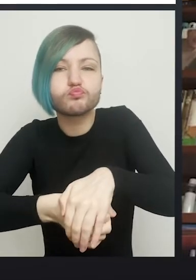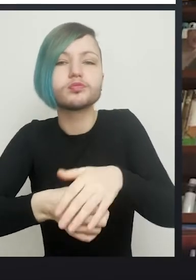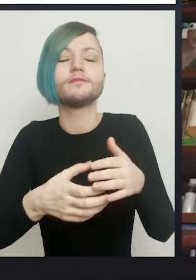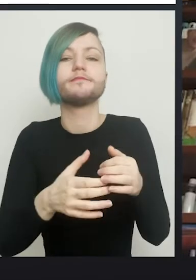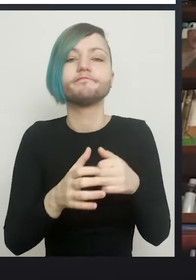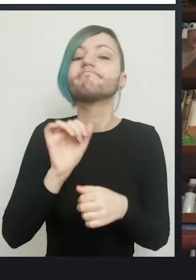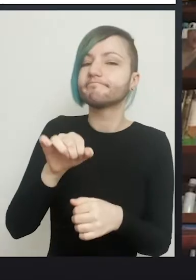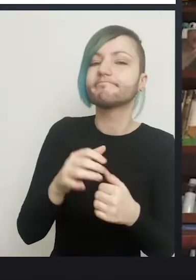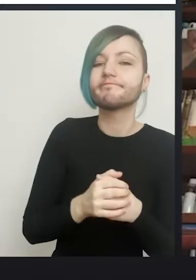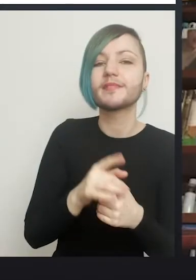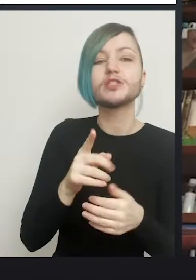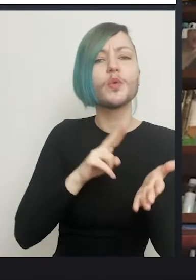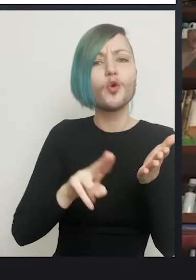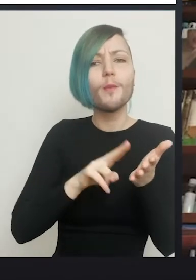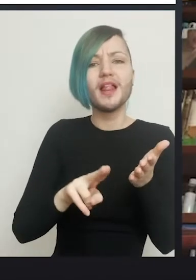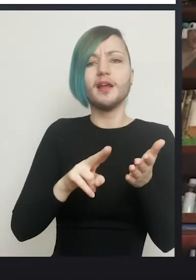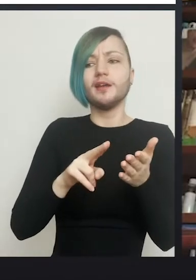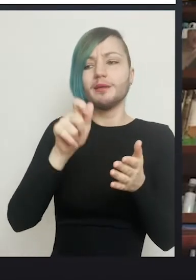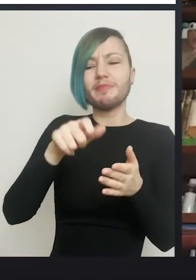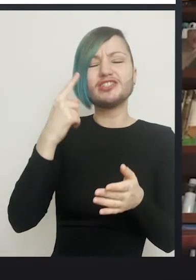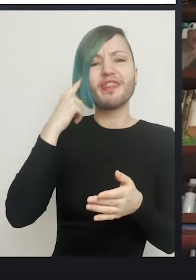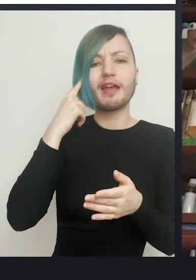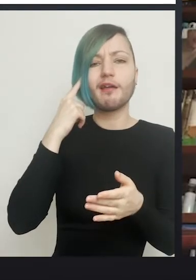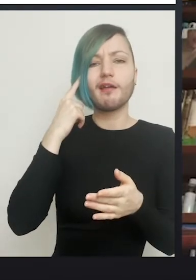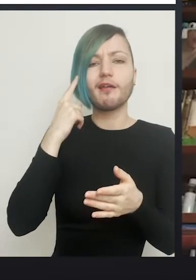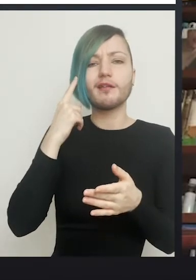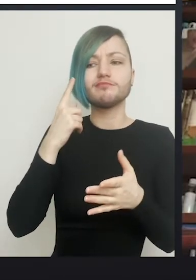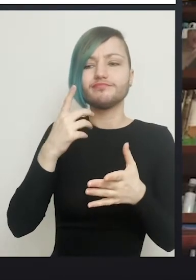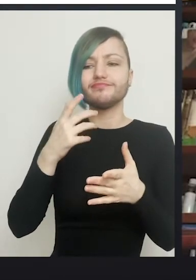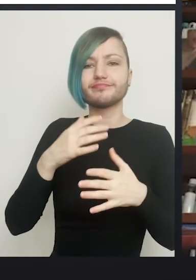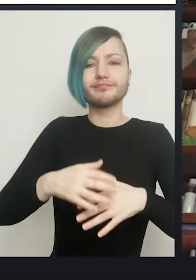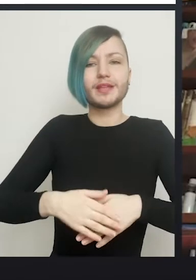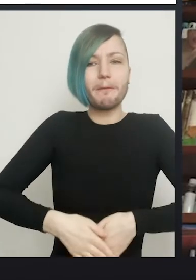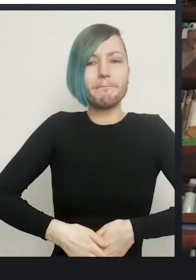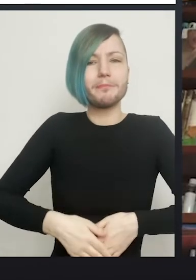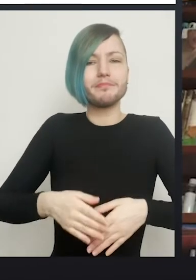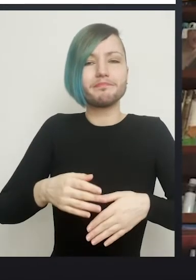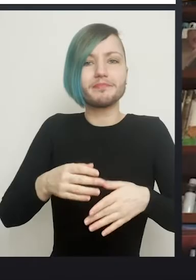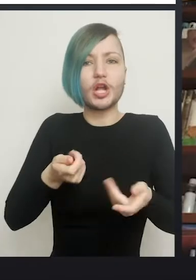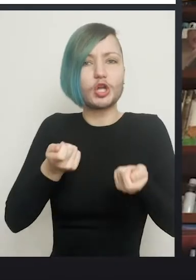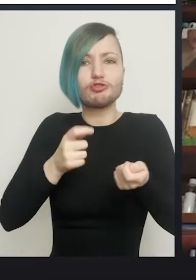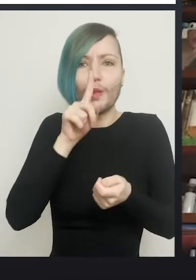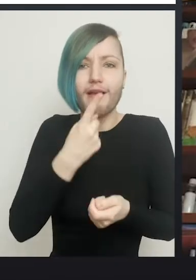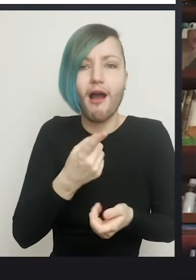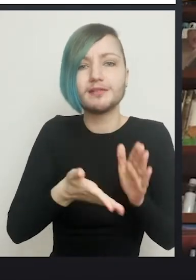that they complain of incontinence. Quite often they've been to their GPs who say